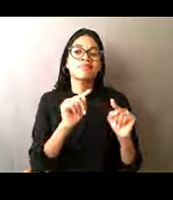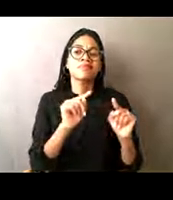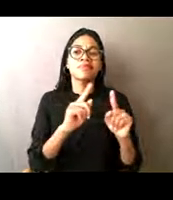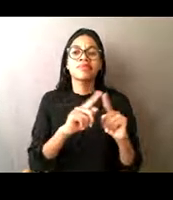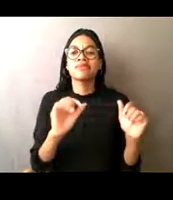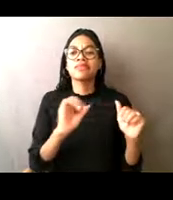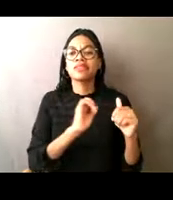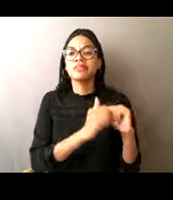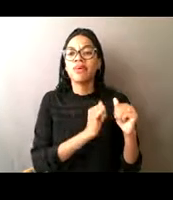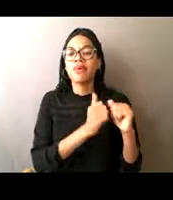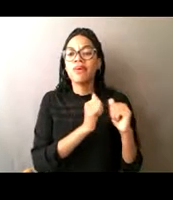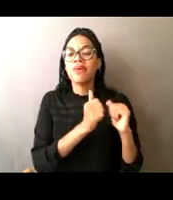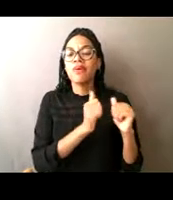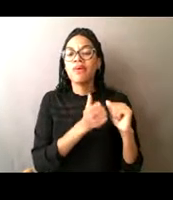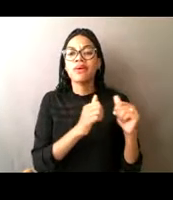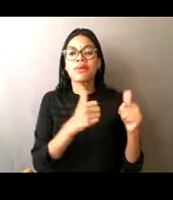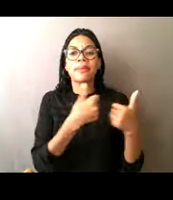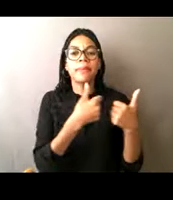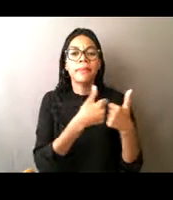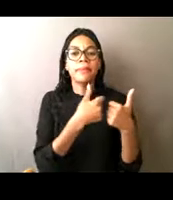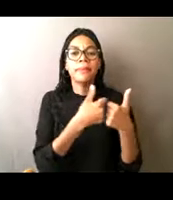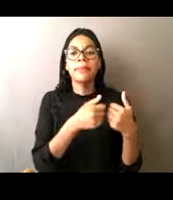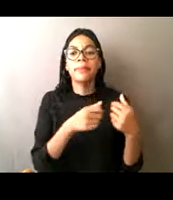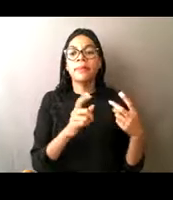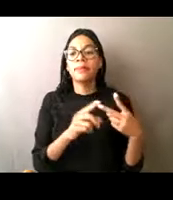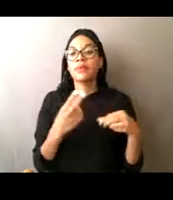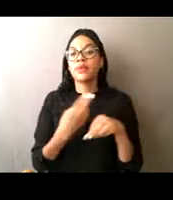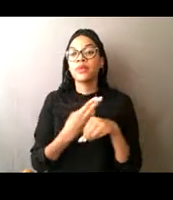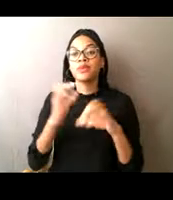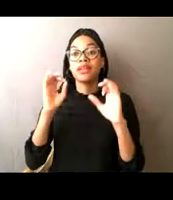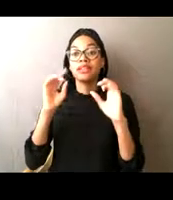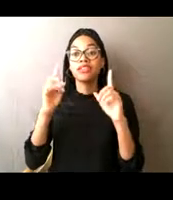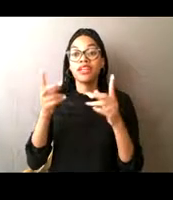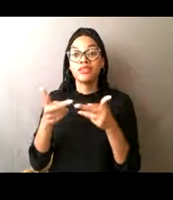We'll use educational venues like this one where we're talking today,